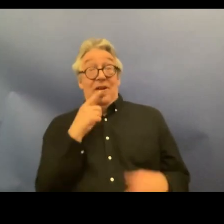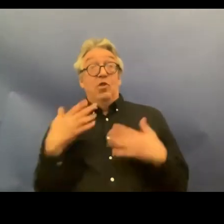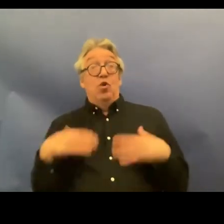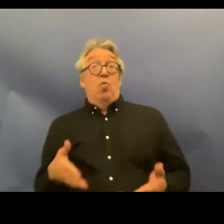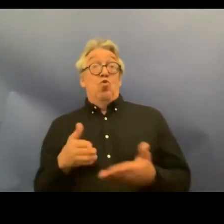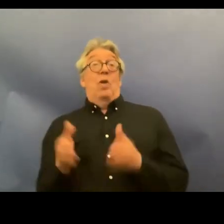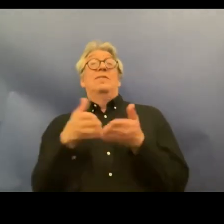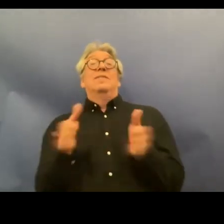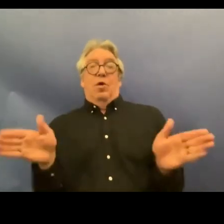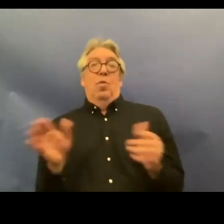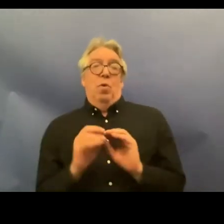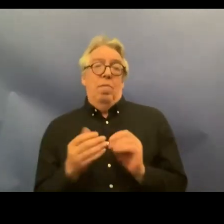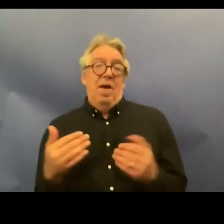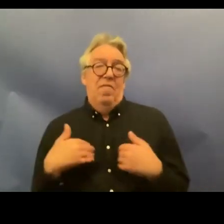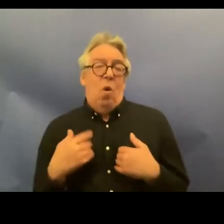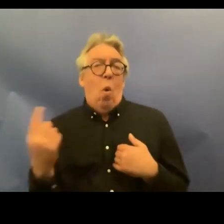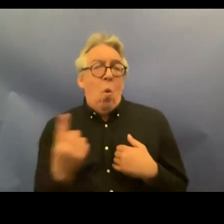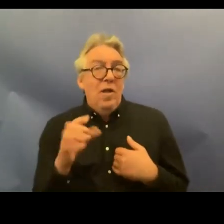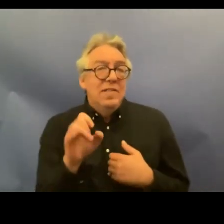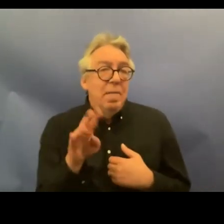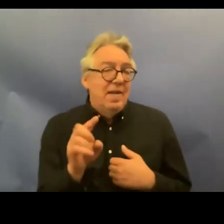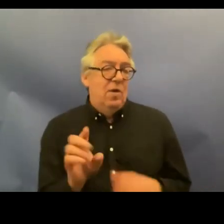about the crpd so to